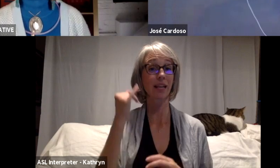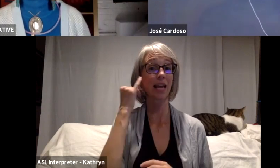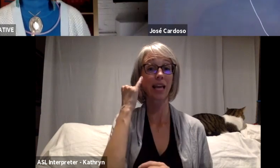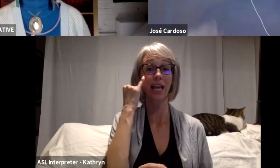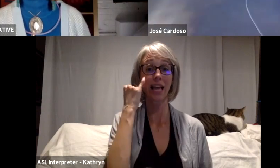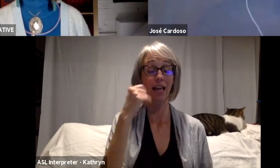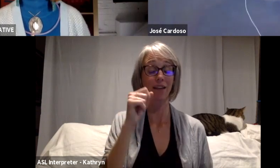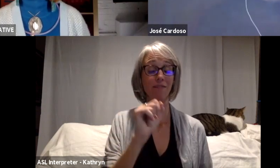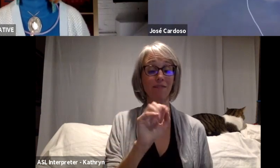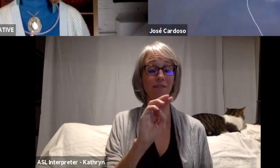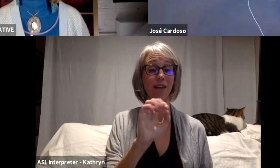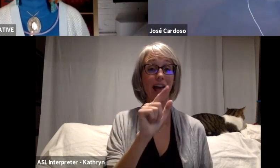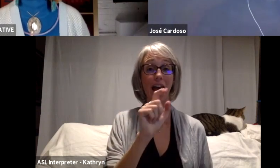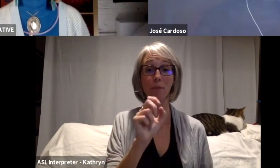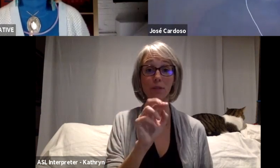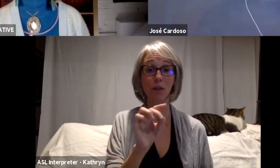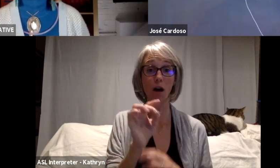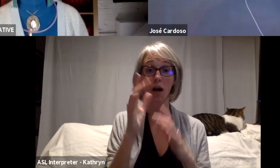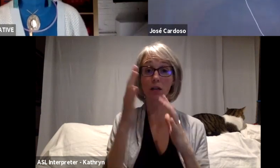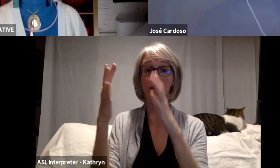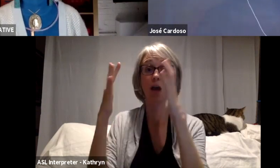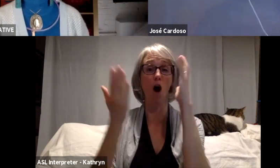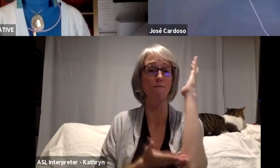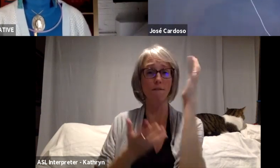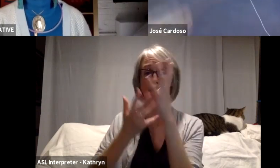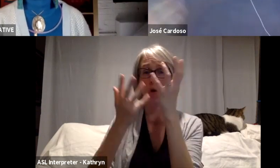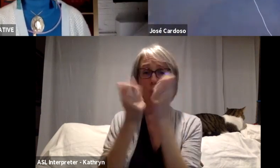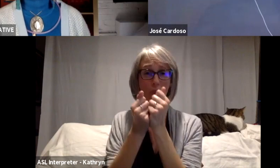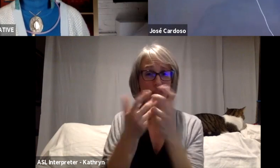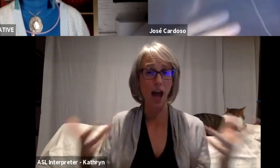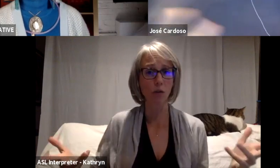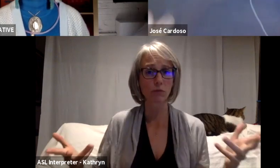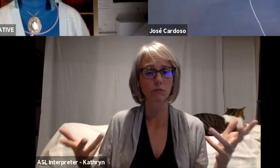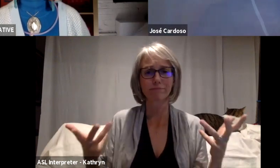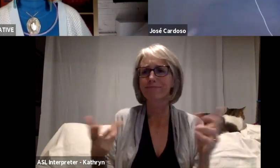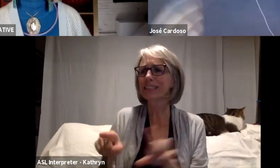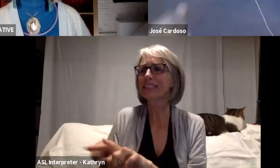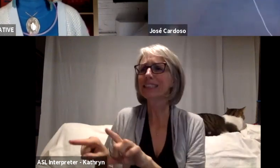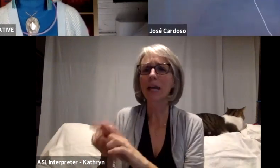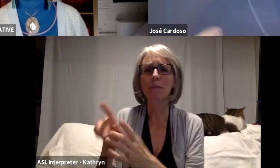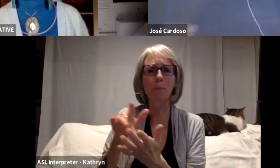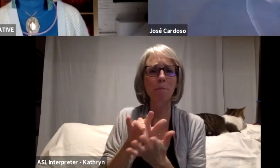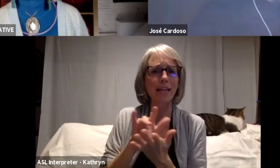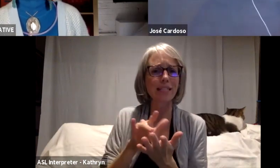or maybe medicine that is also the Amazon that they are destroying a place where you can discover so many